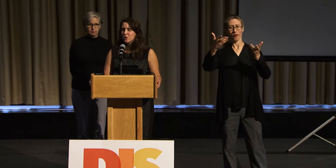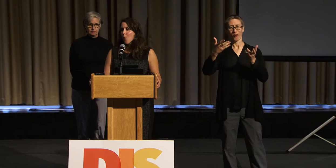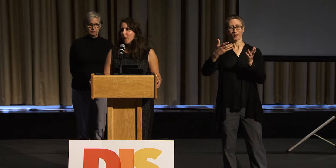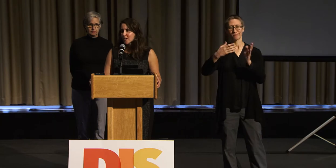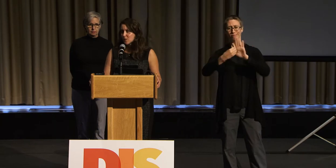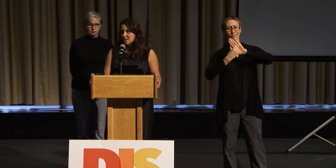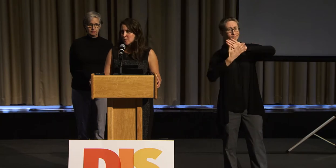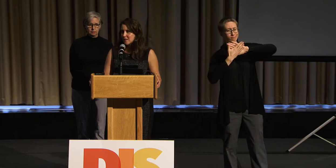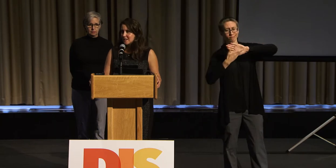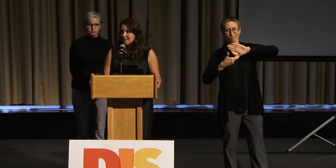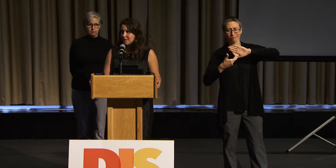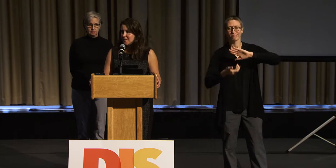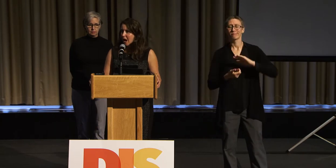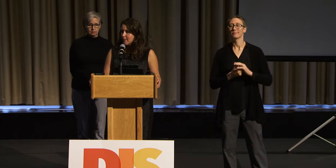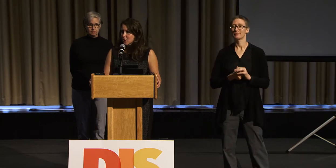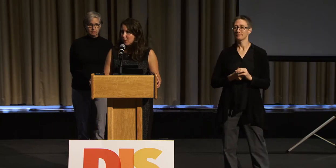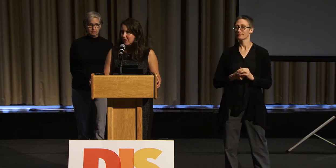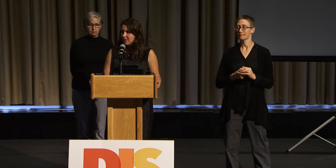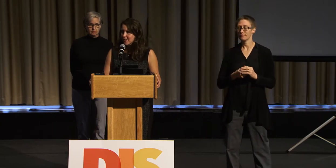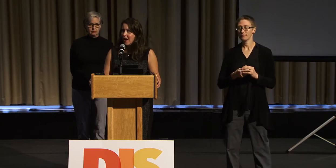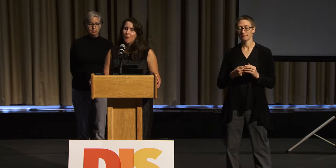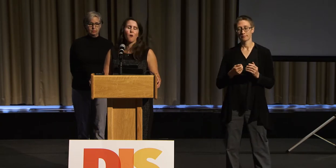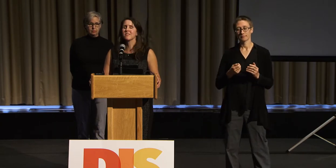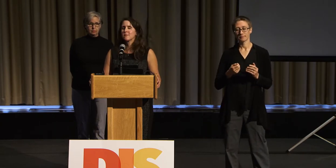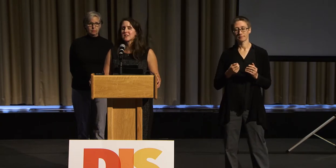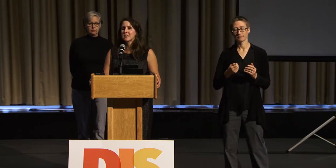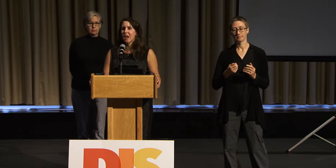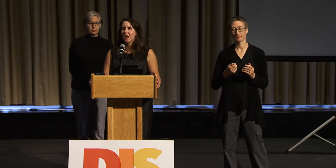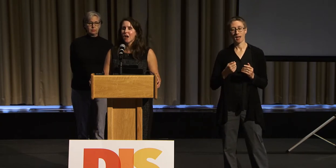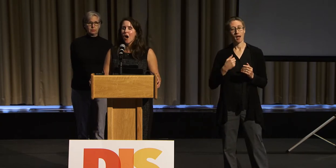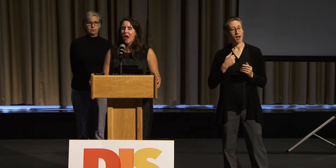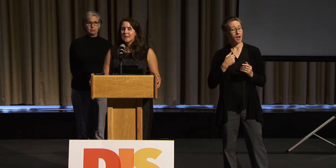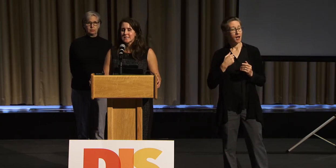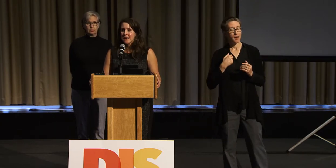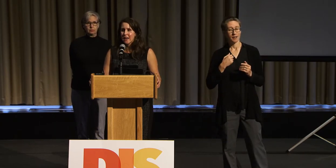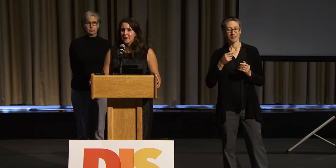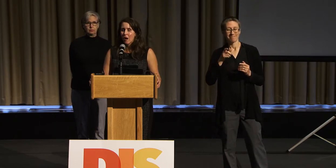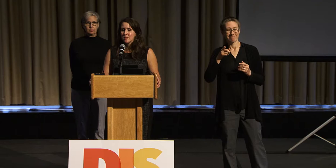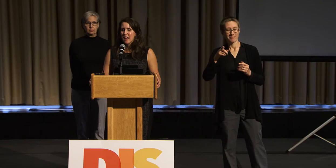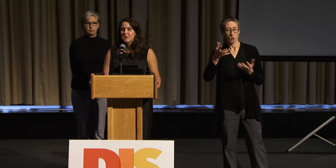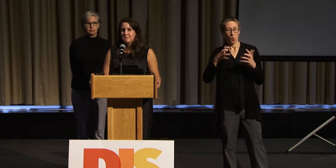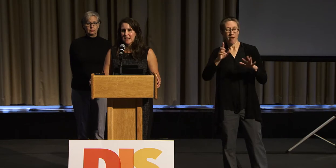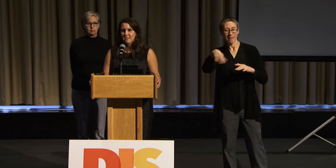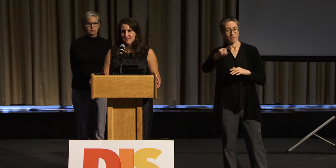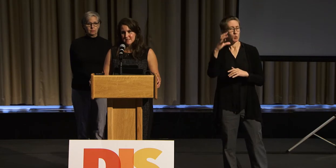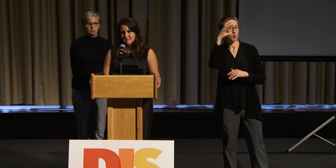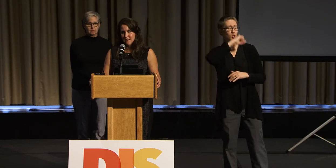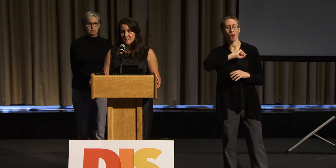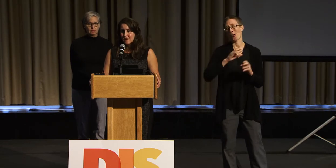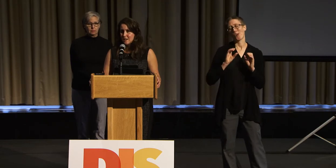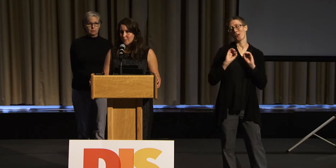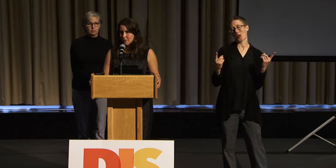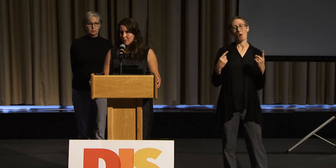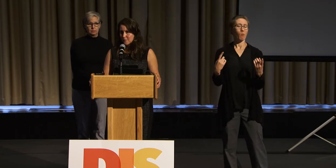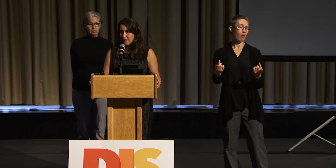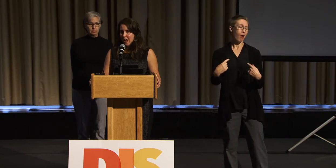nobody with a disability are going to be coming to our event. I want them to stay, instead, let's make this accessible